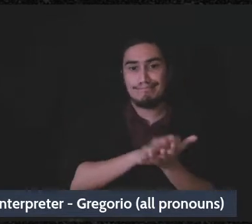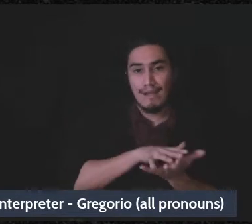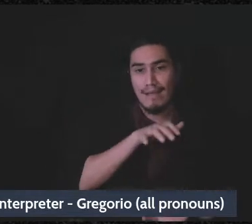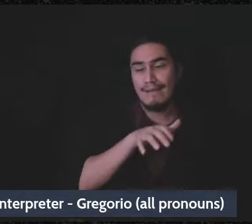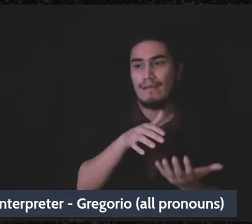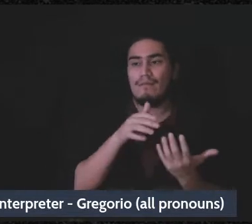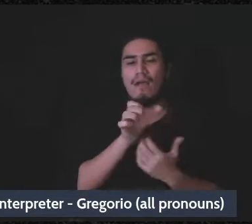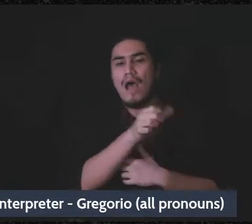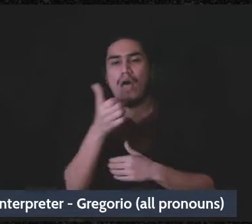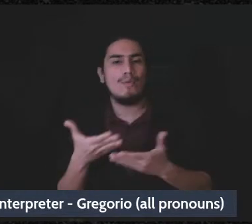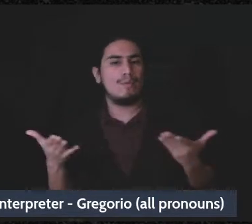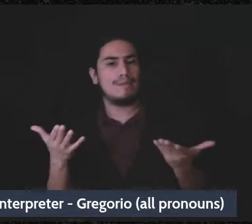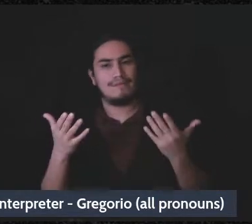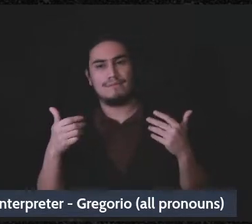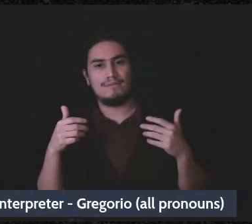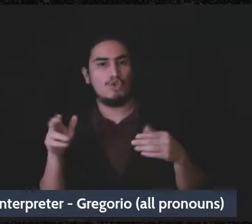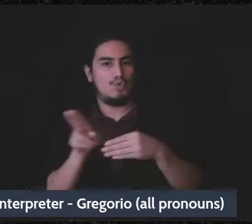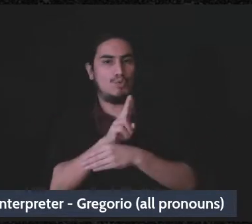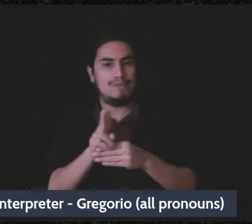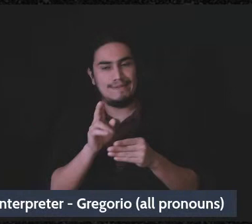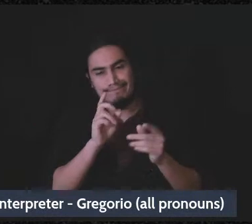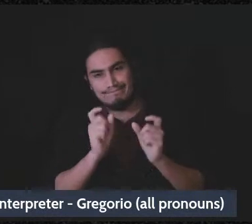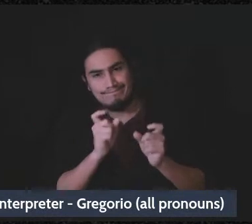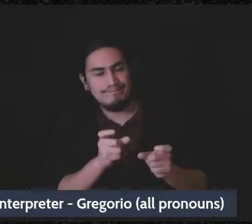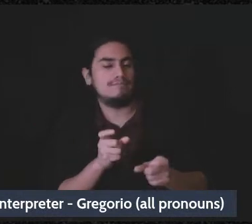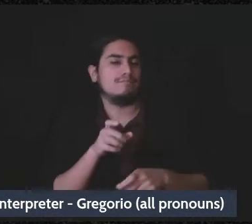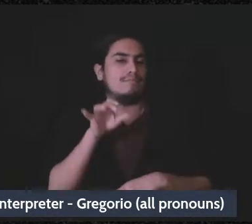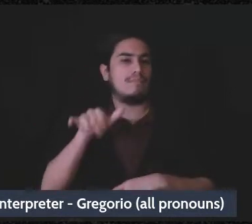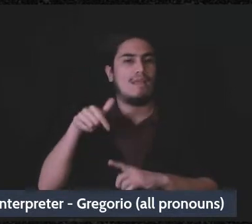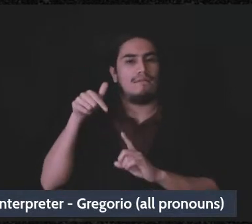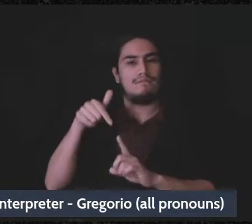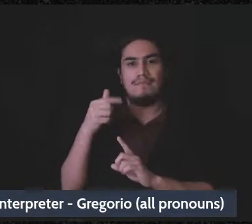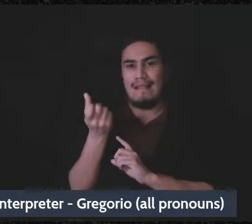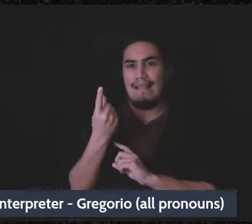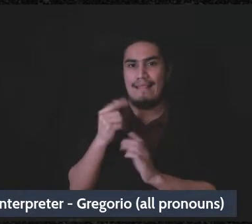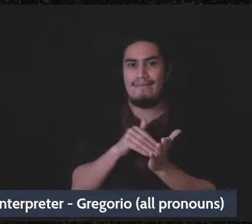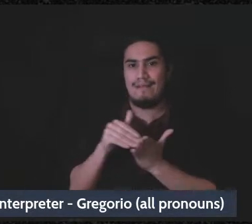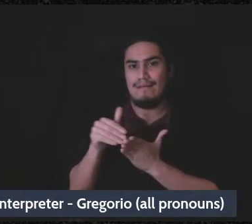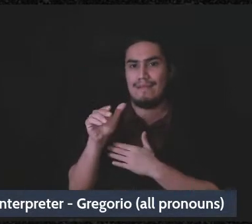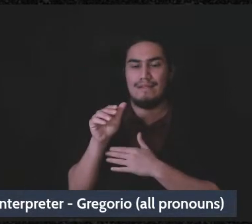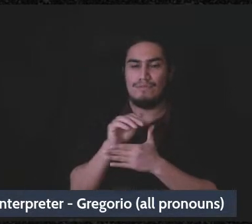they're planning on in their lifespan, you know 11 million is still a big number.